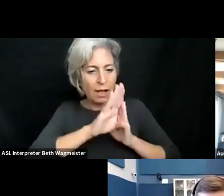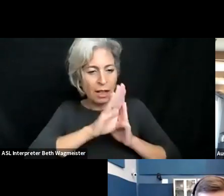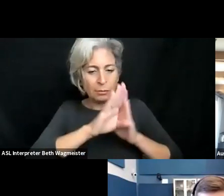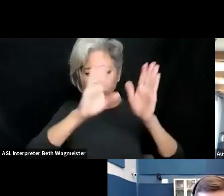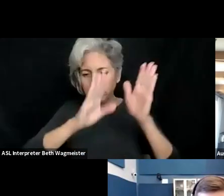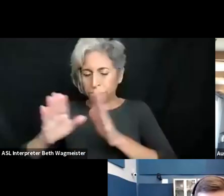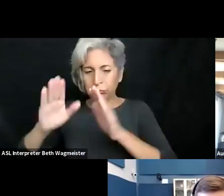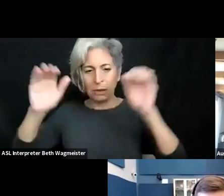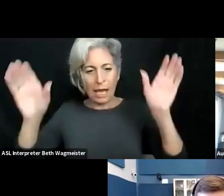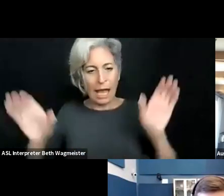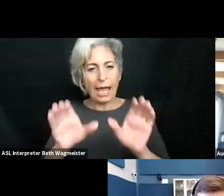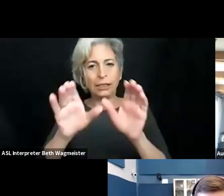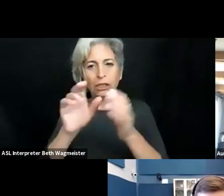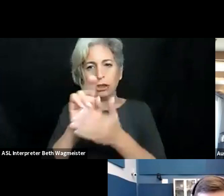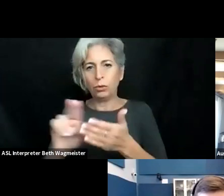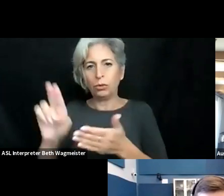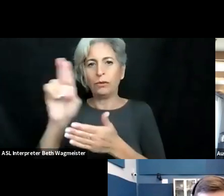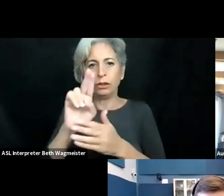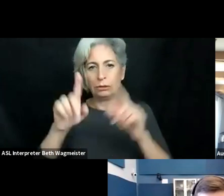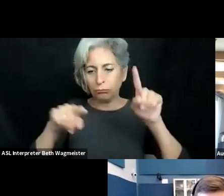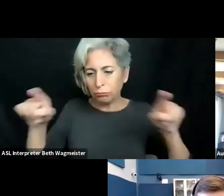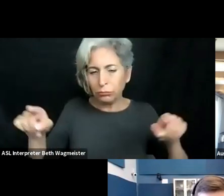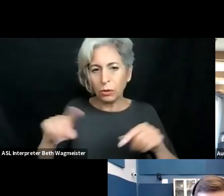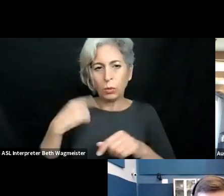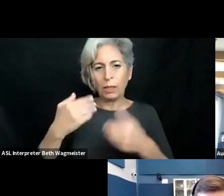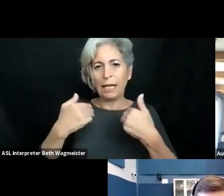in setting up models for